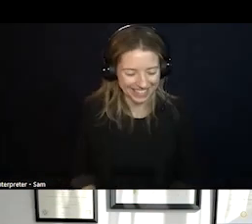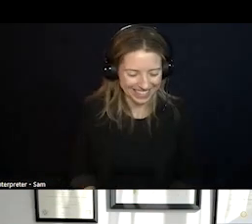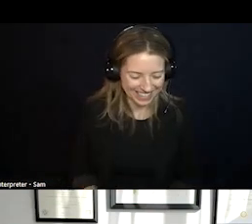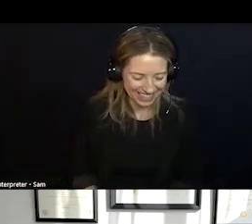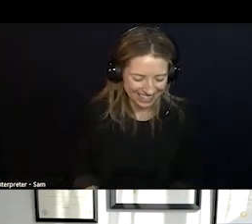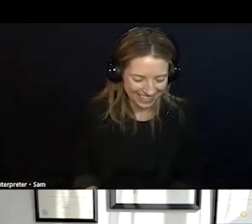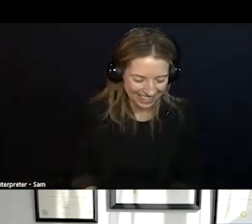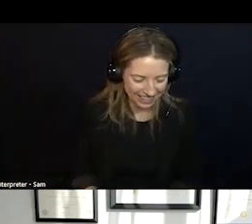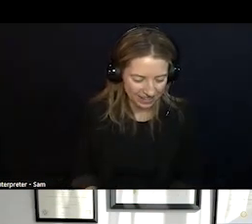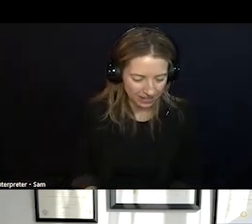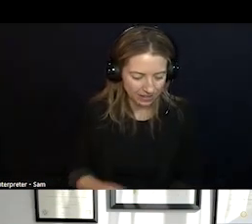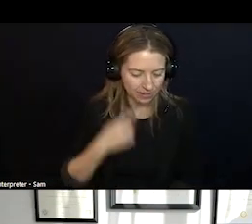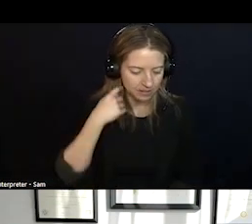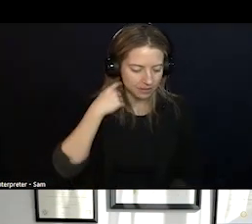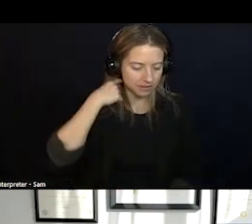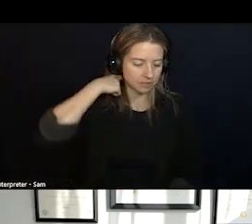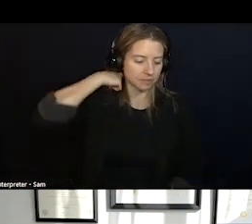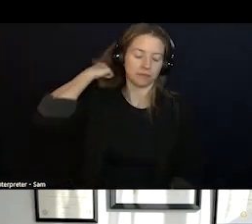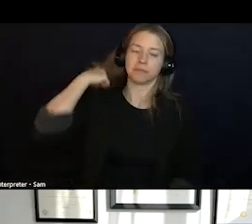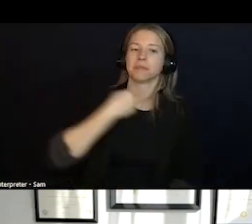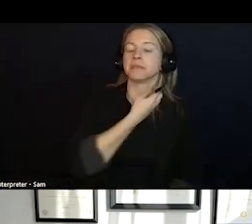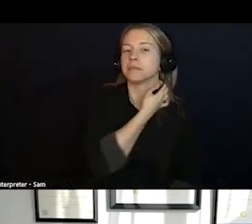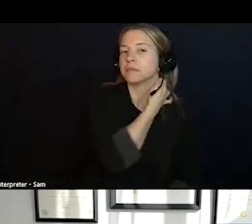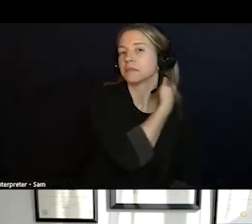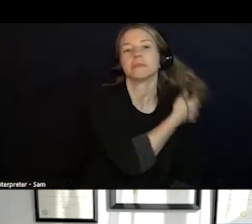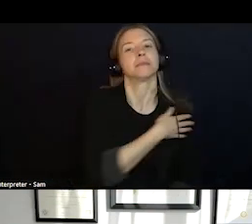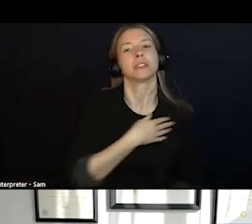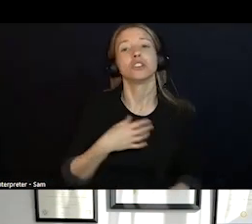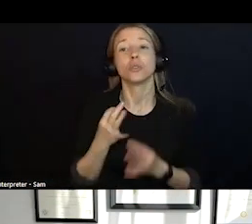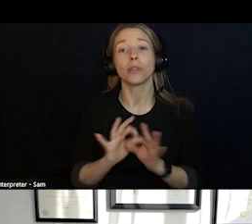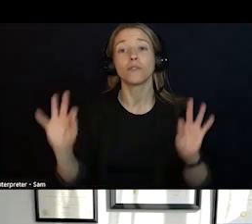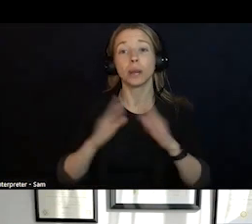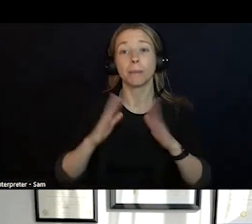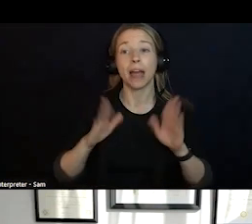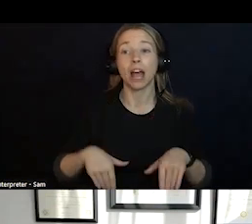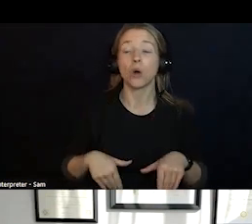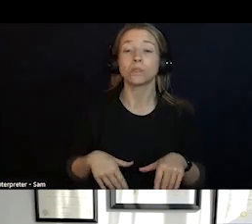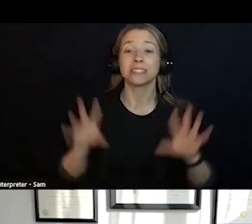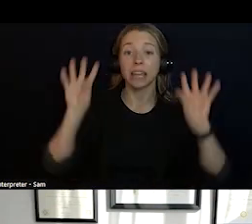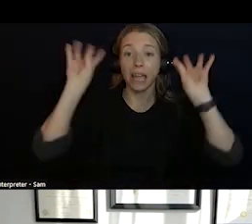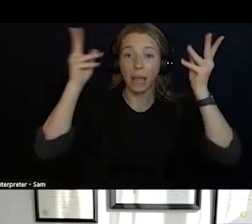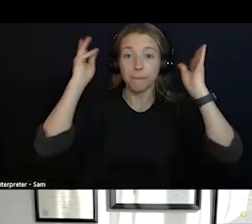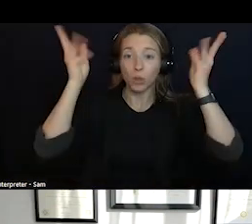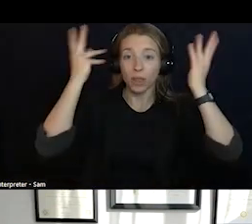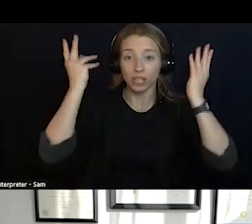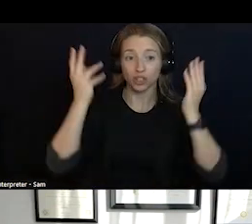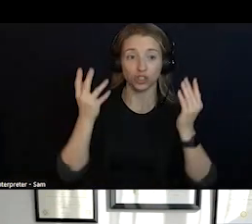I WANTED TO CALL OUT THE CONTRIBUTION OF THE FREEDOM HOUSE AMBULANCE SERVICE. IT WAS A BLACK RUN AMBULANCE SERVICE